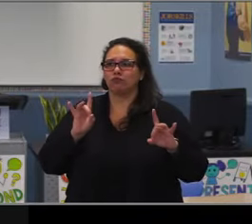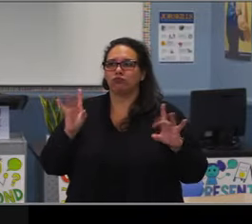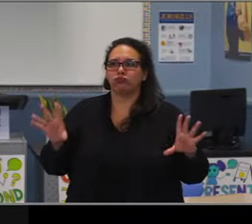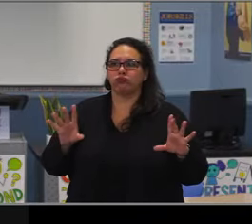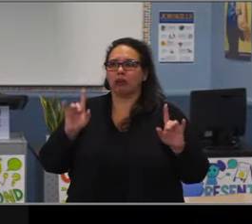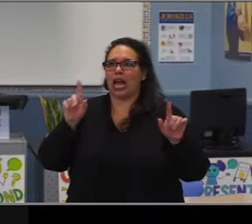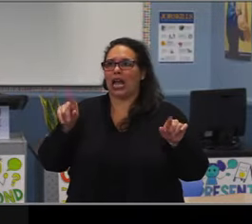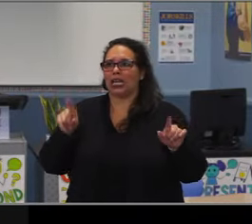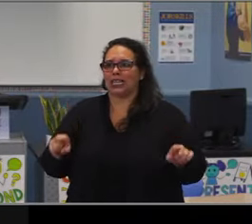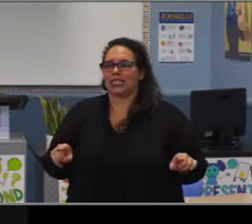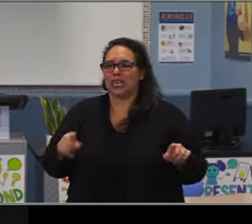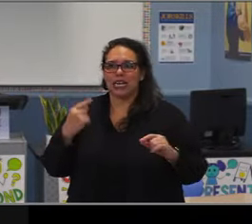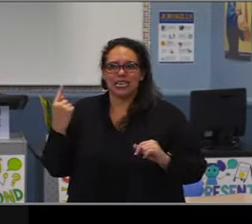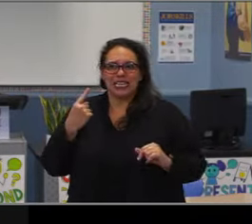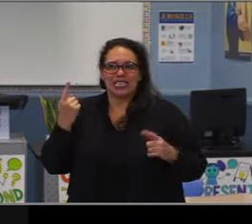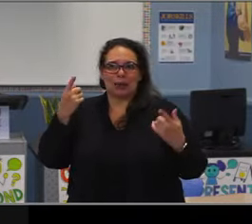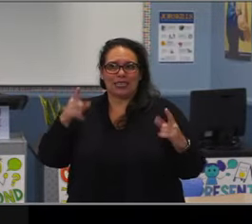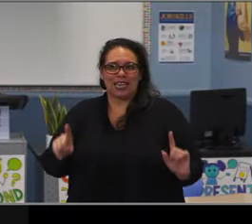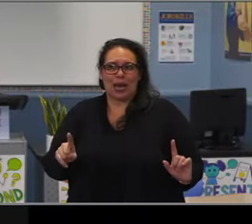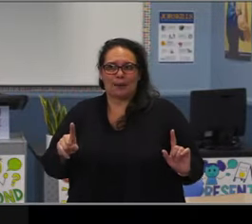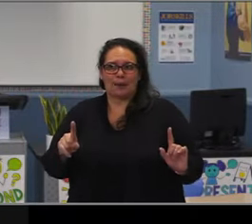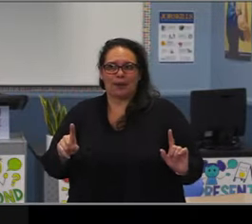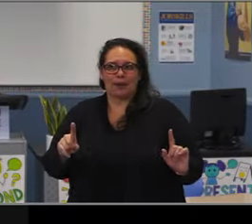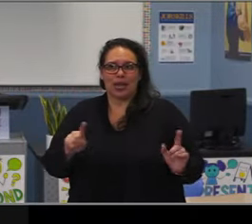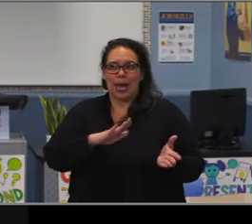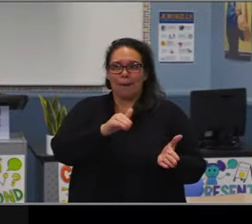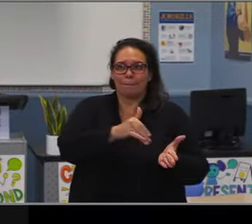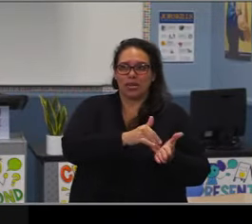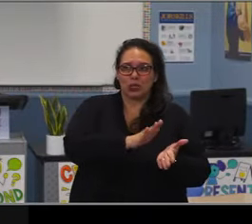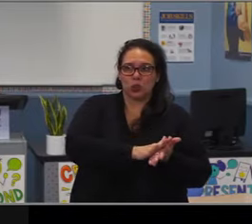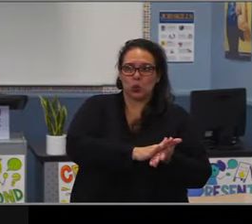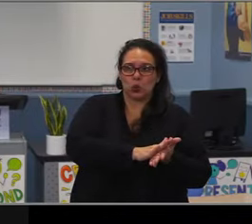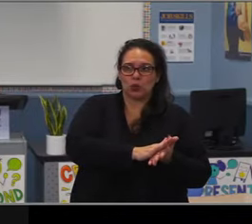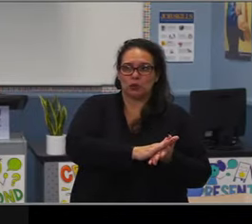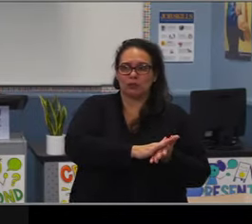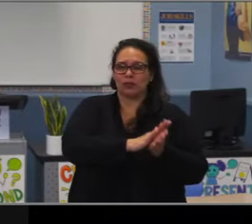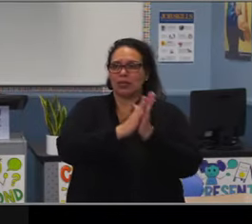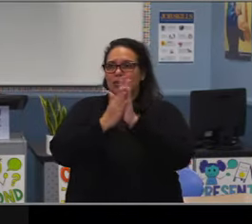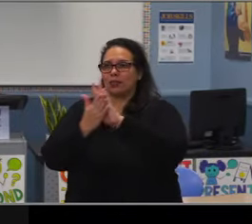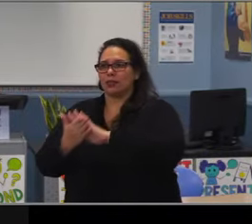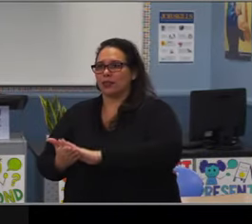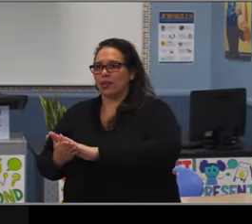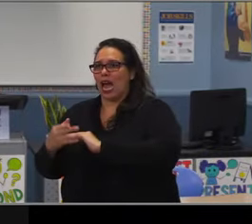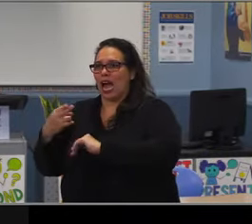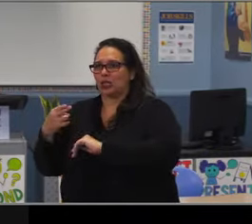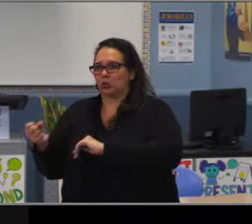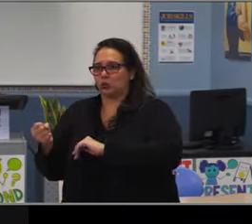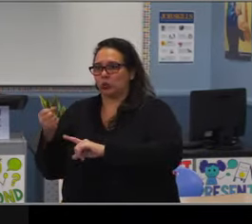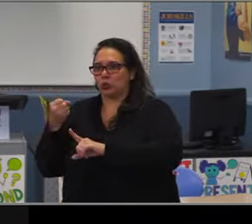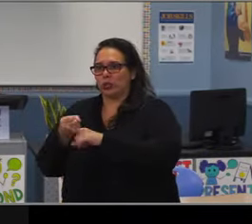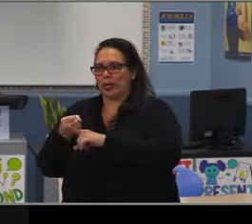or options. And like I said, for our LatinX students, the vast majority of our students have done a great job.